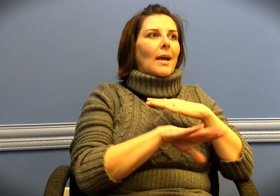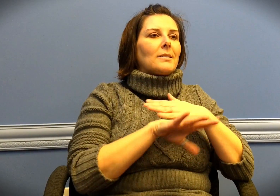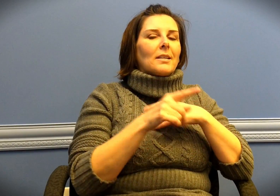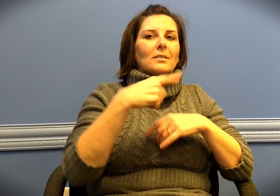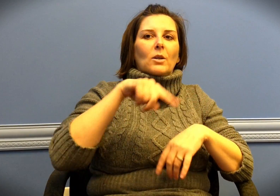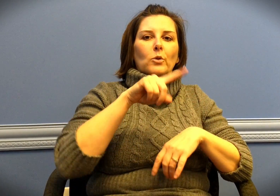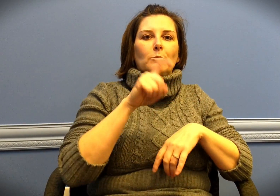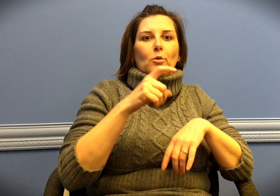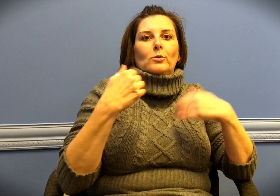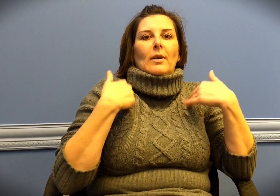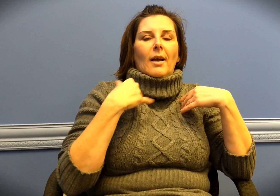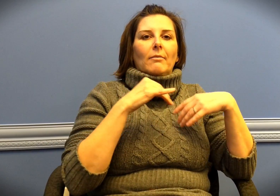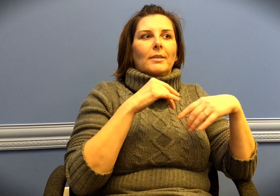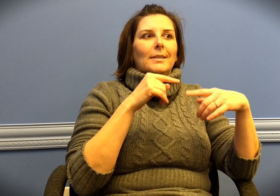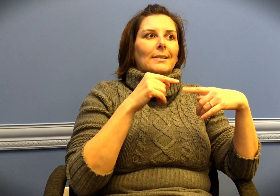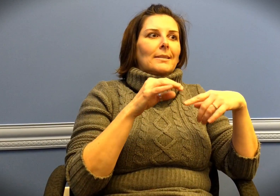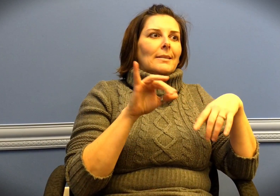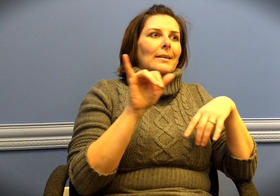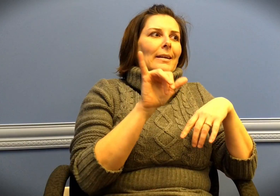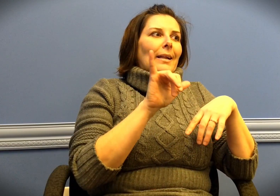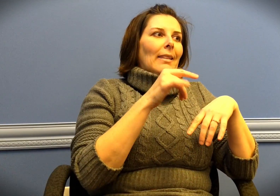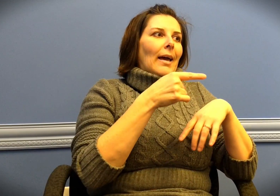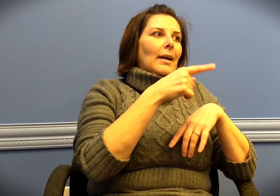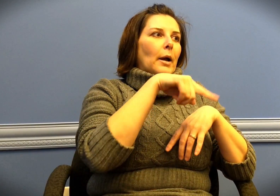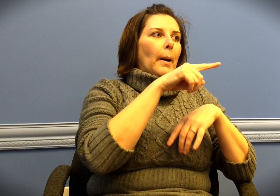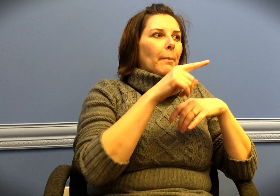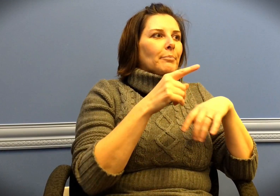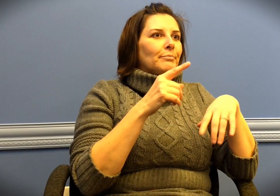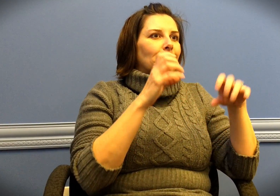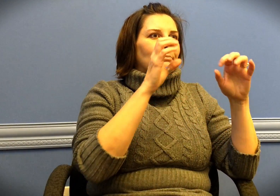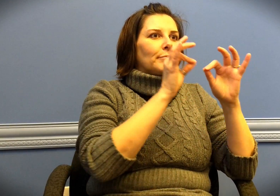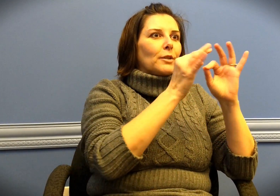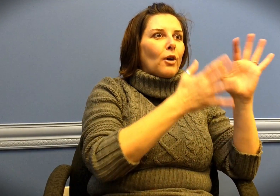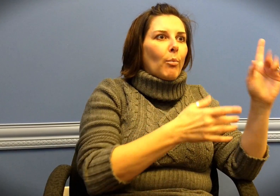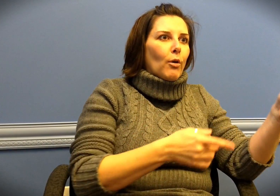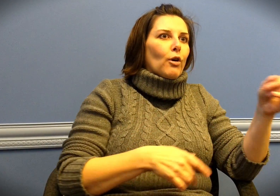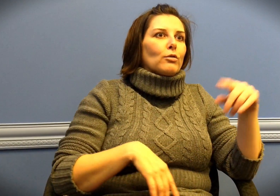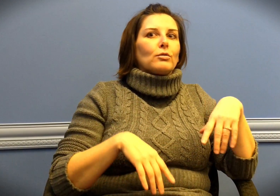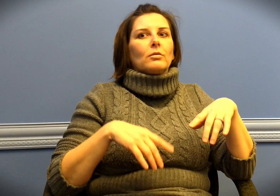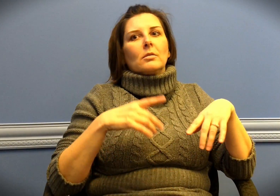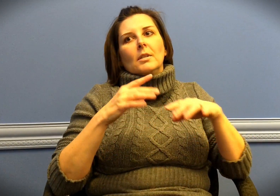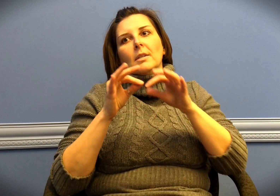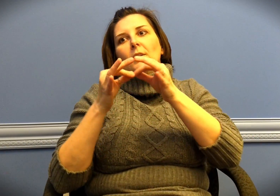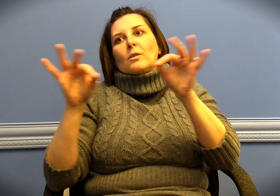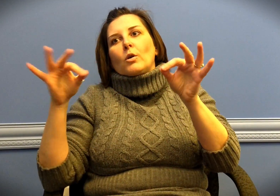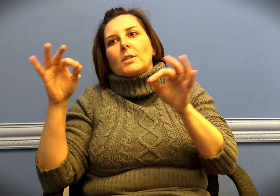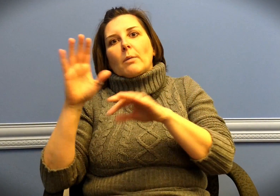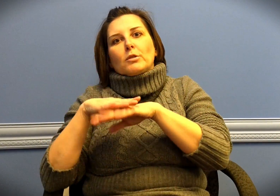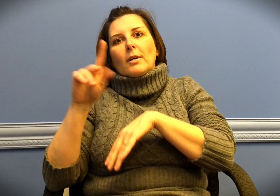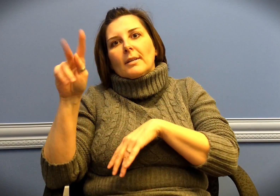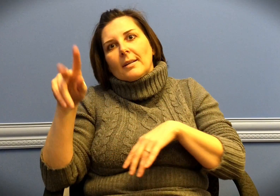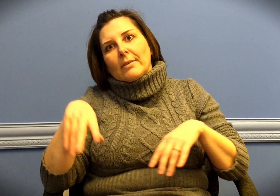appropriate access that we needed such as interpreters, closed captioning on TV.